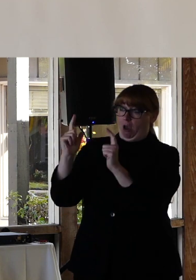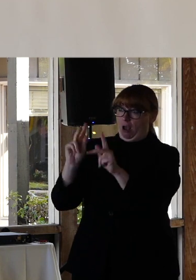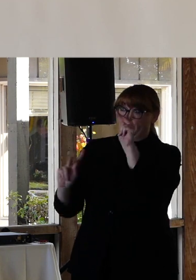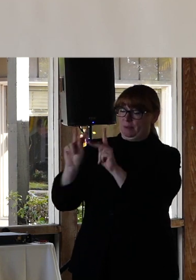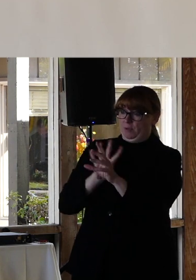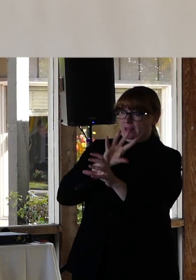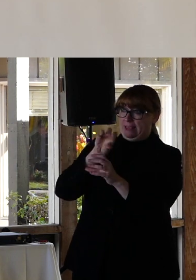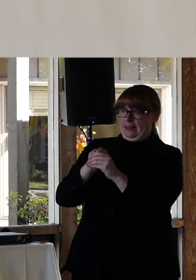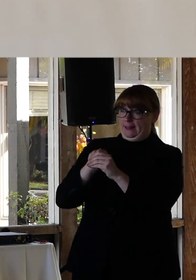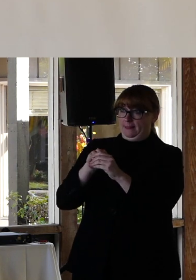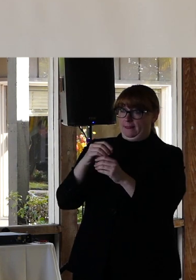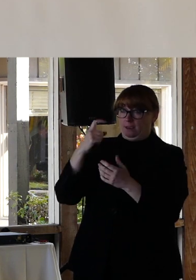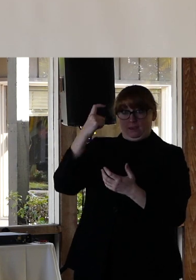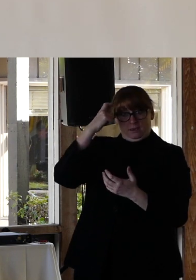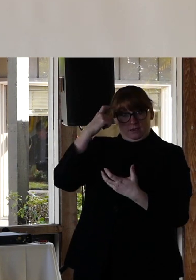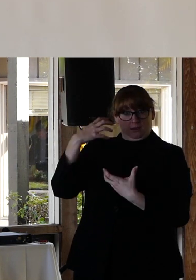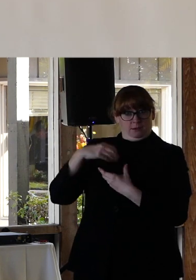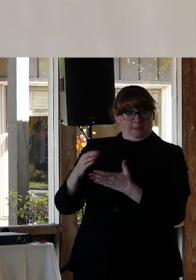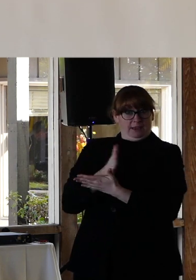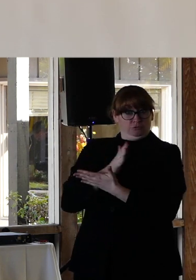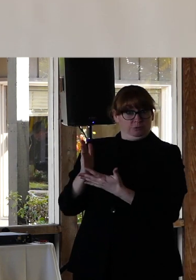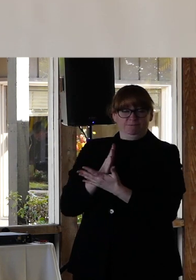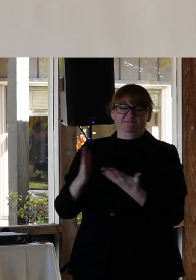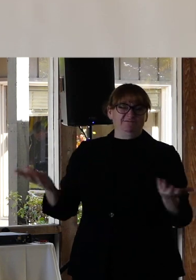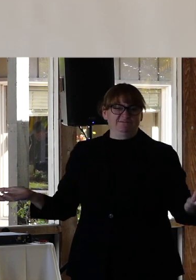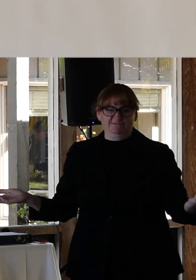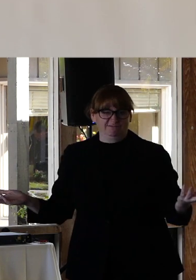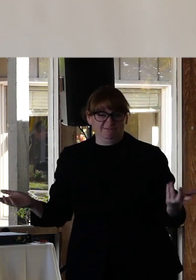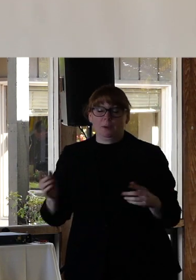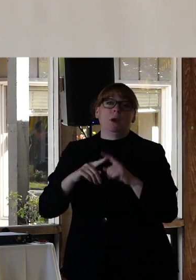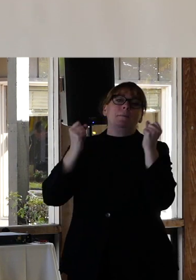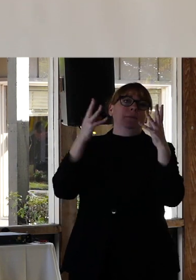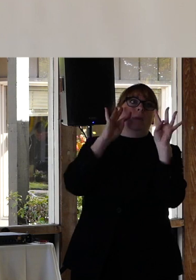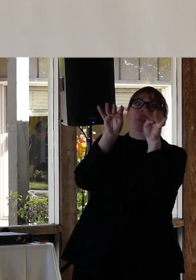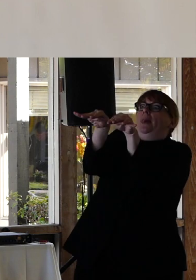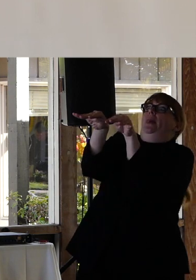are what people want to listen to. Or you see it to specifically within